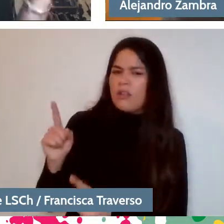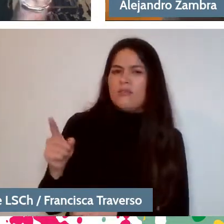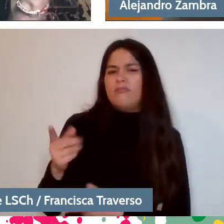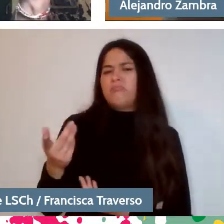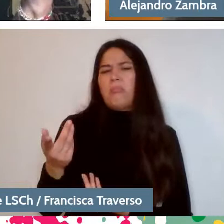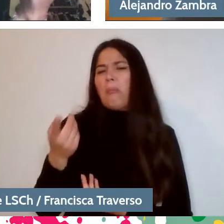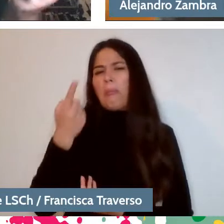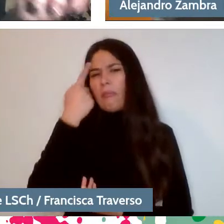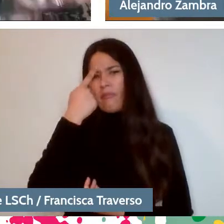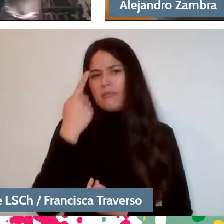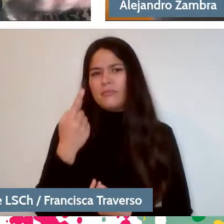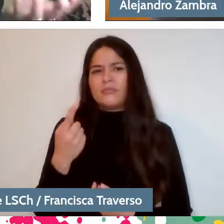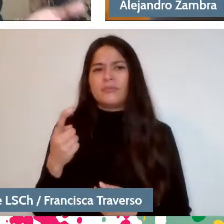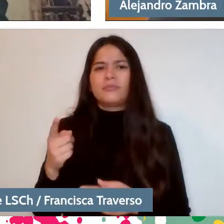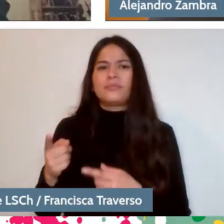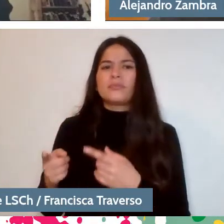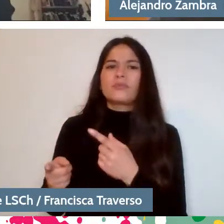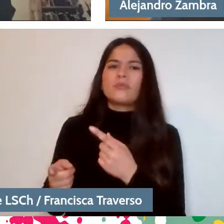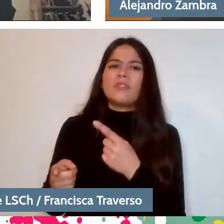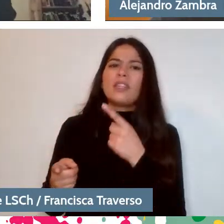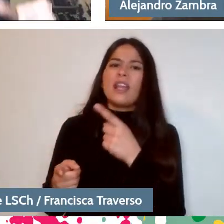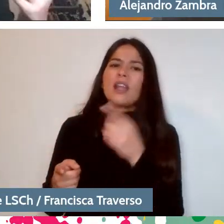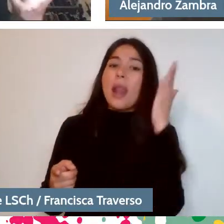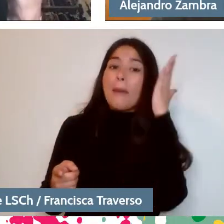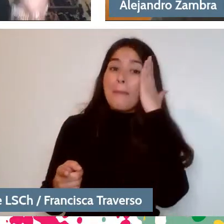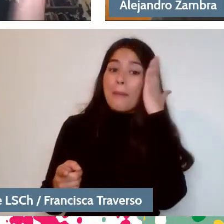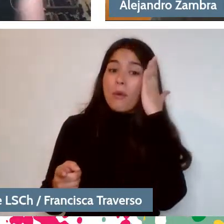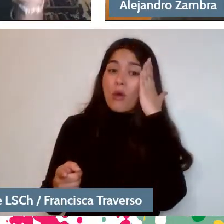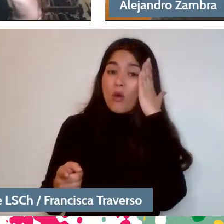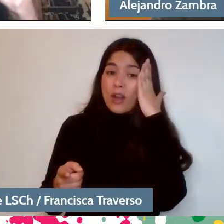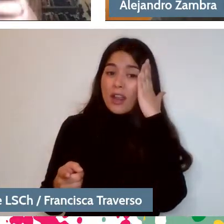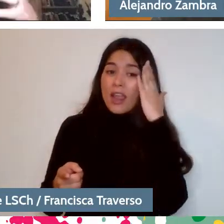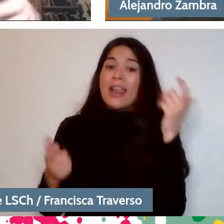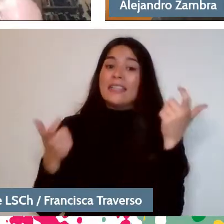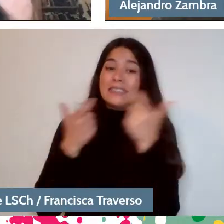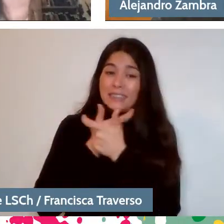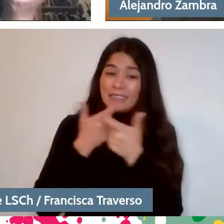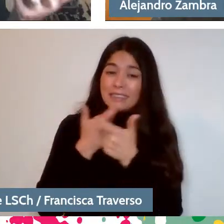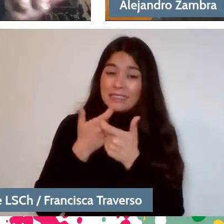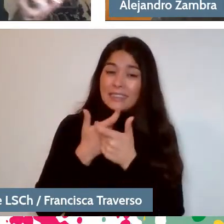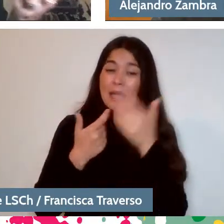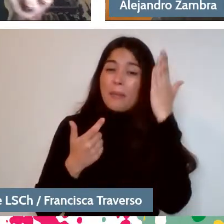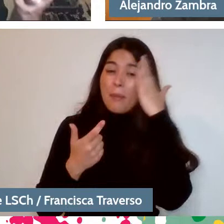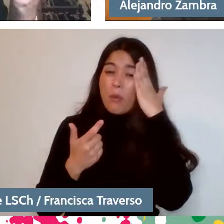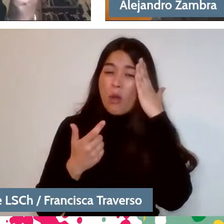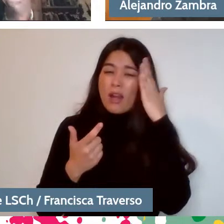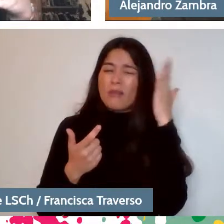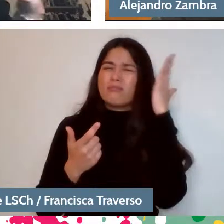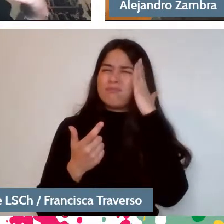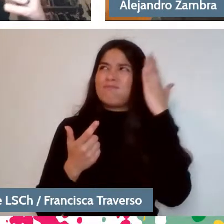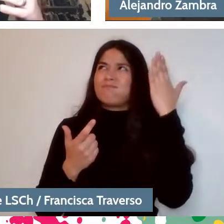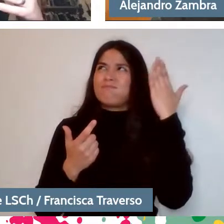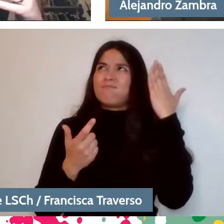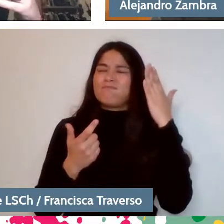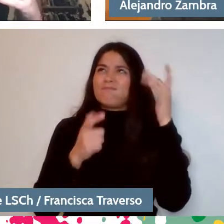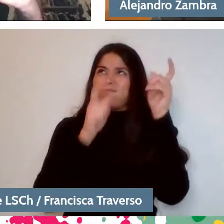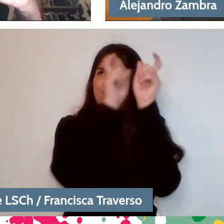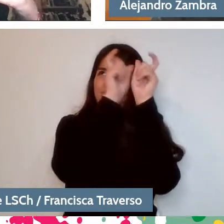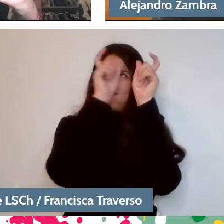No, and it is also related to memory, I mean, the memory of, obviously, learning the joke. Many times, when a child is learning a joke,